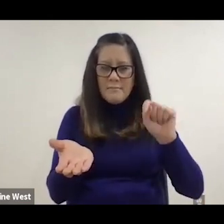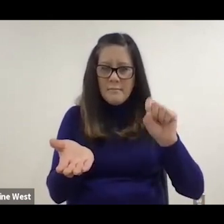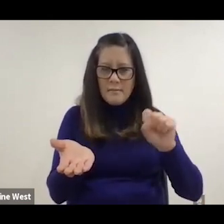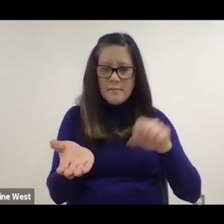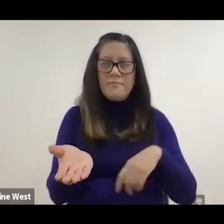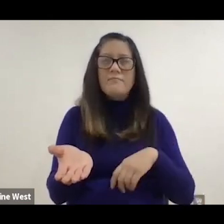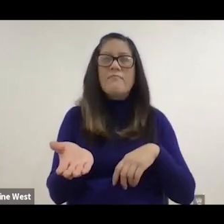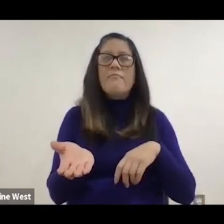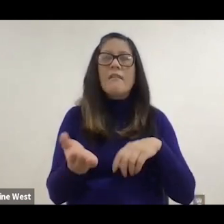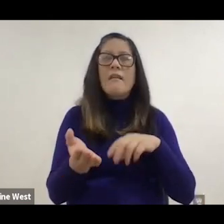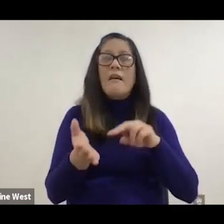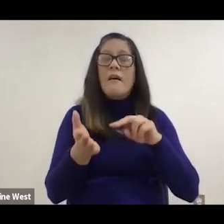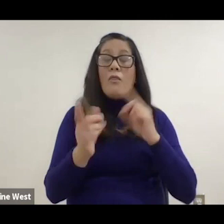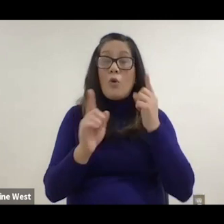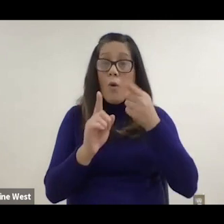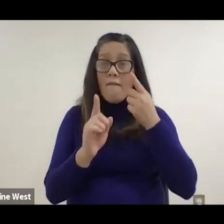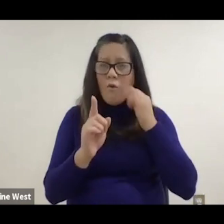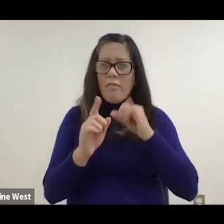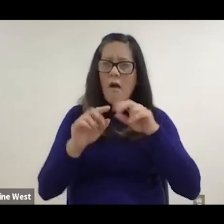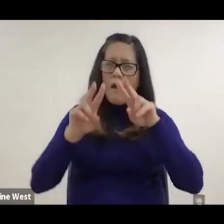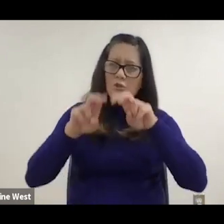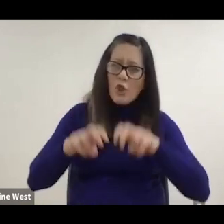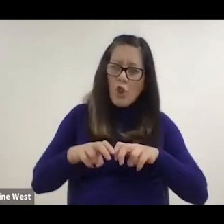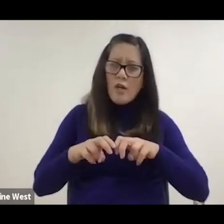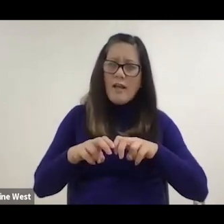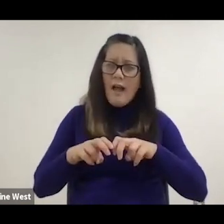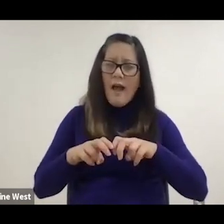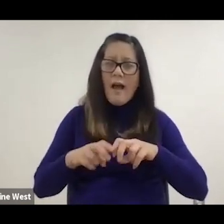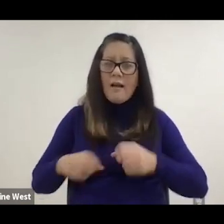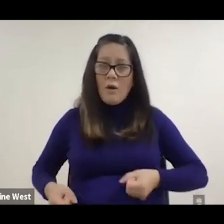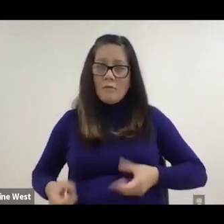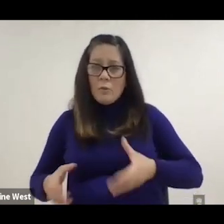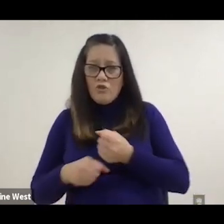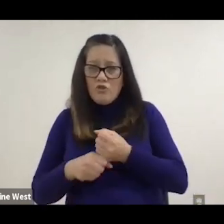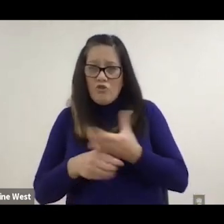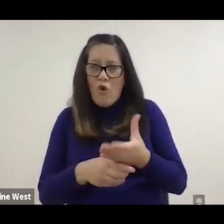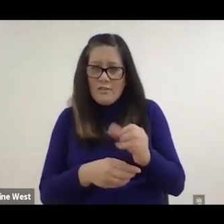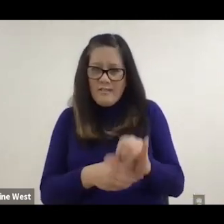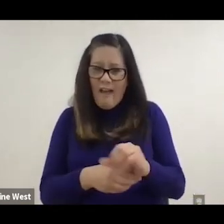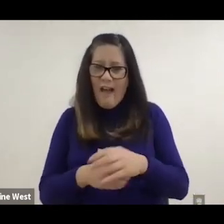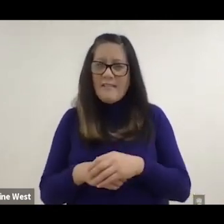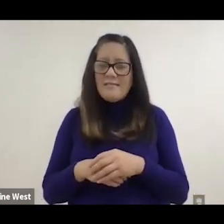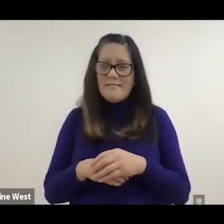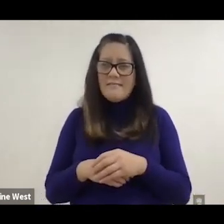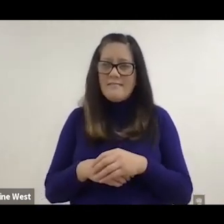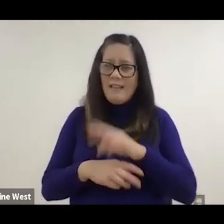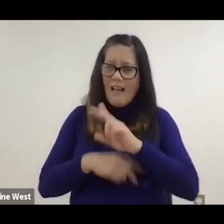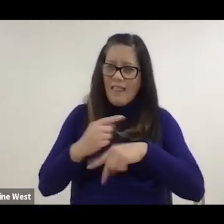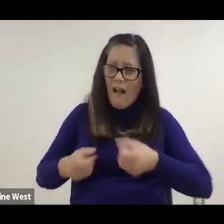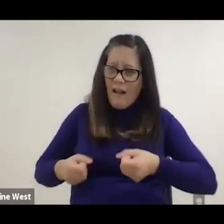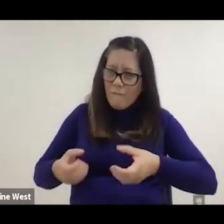and so that allowed us to look at causality so the wheelchair was set up. The type of wheelchair,